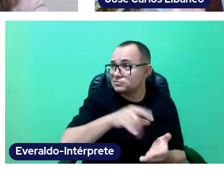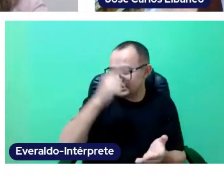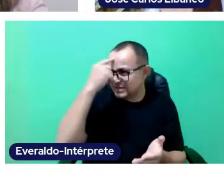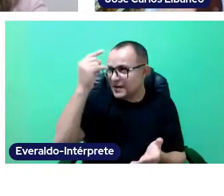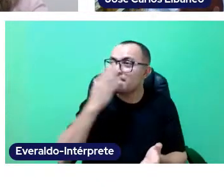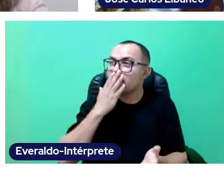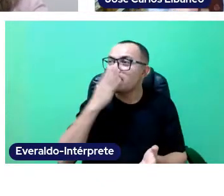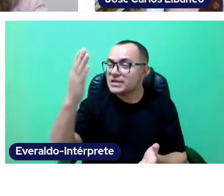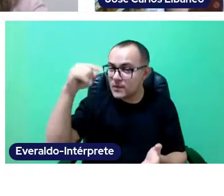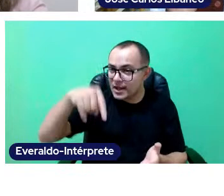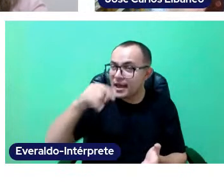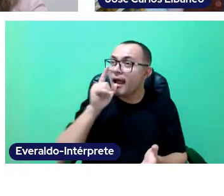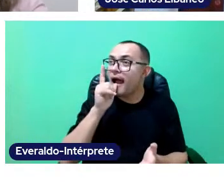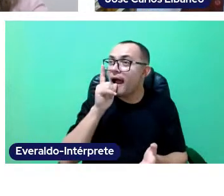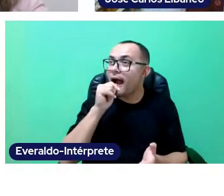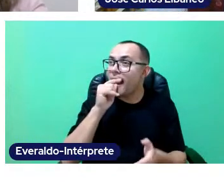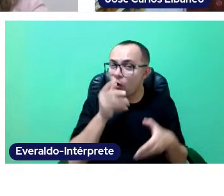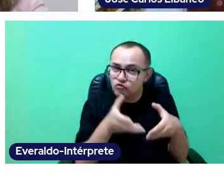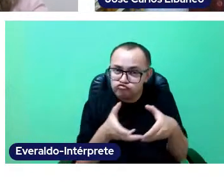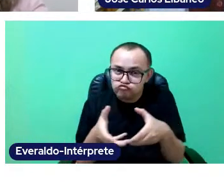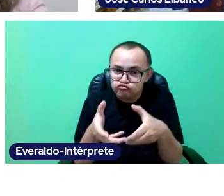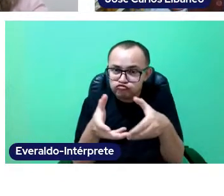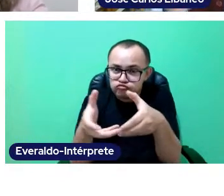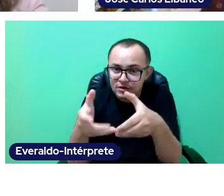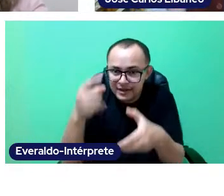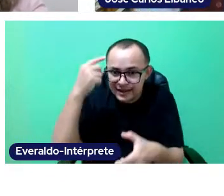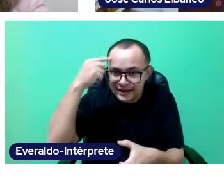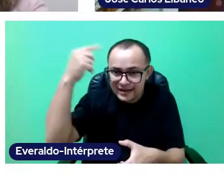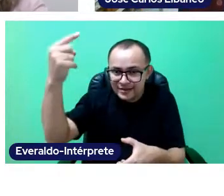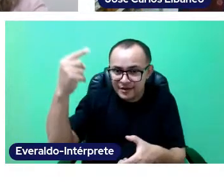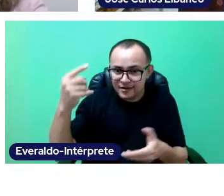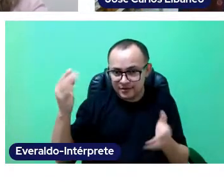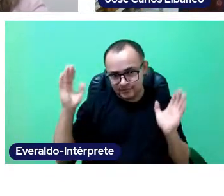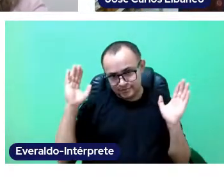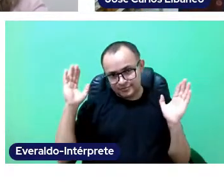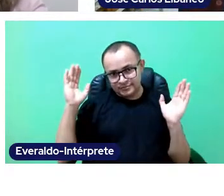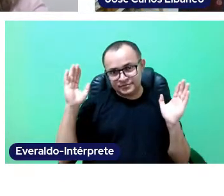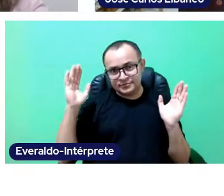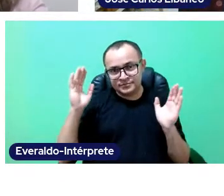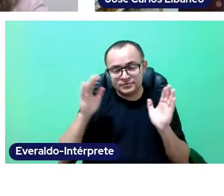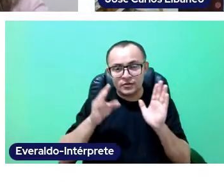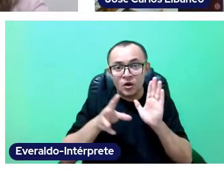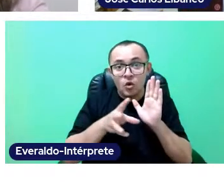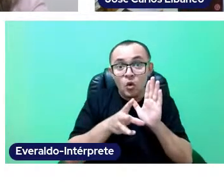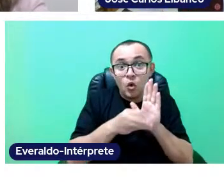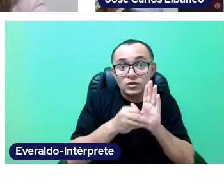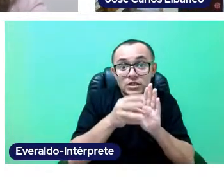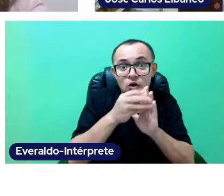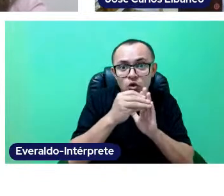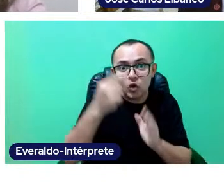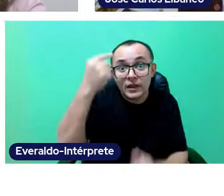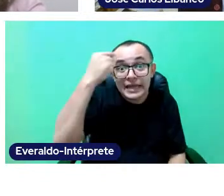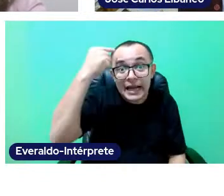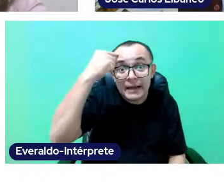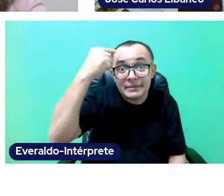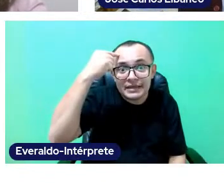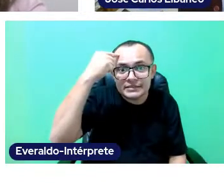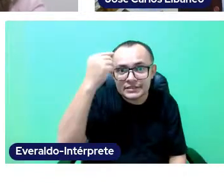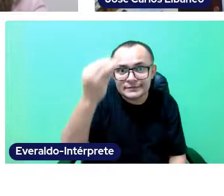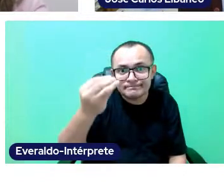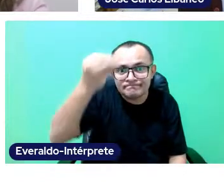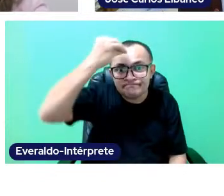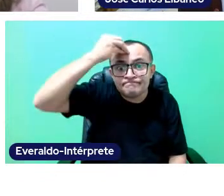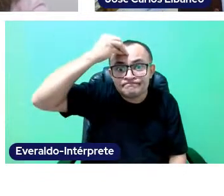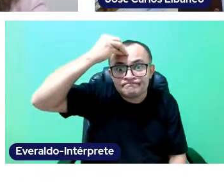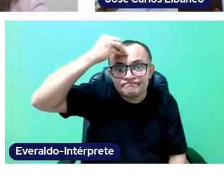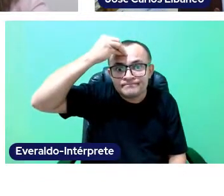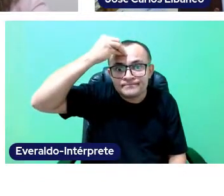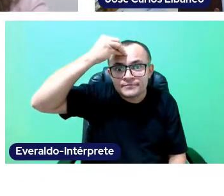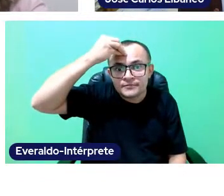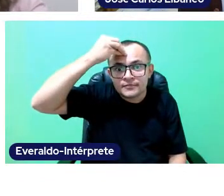That means that the content gets absorved by them, it goes through a conceptualization process,